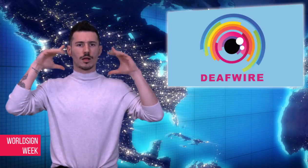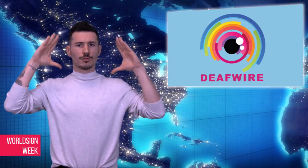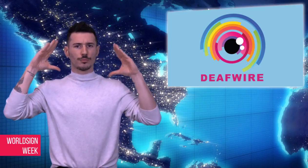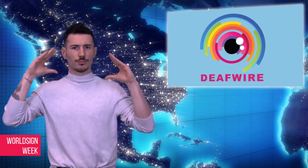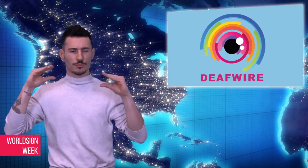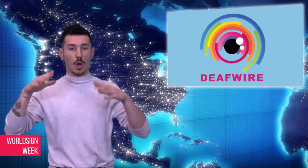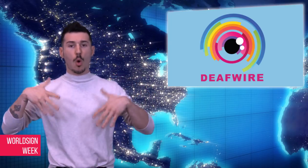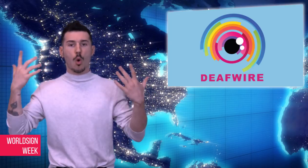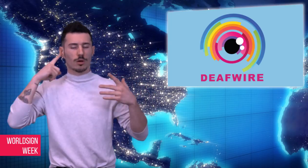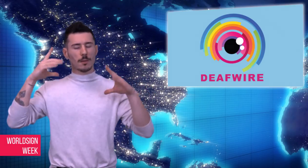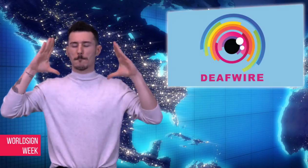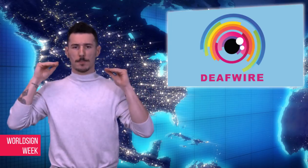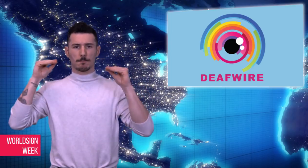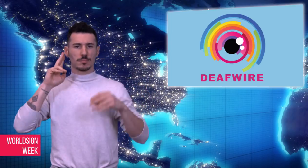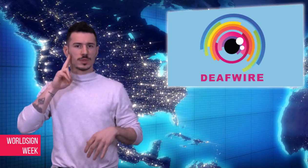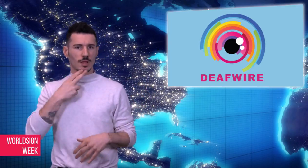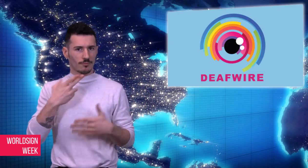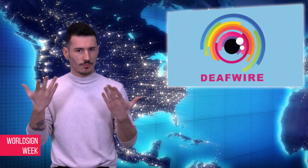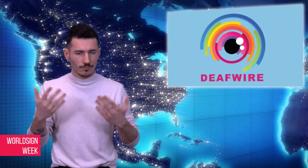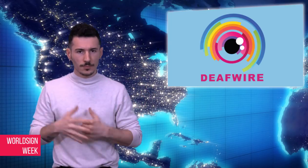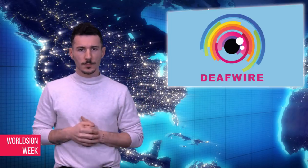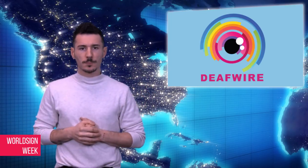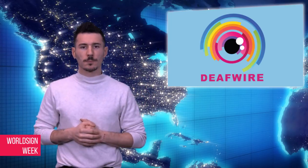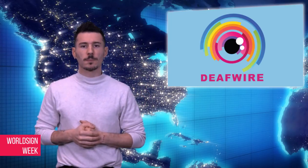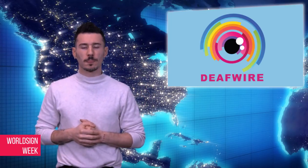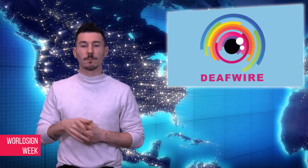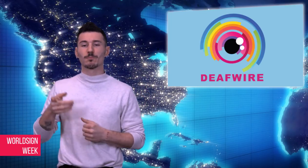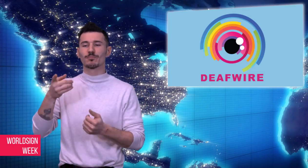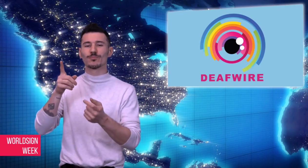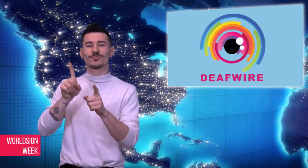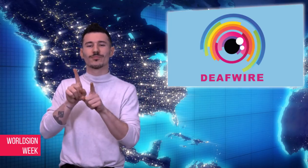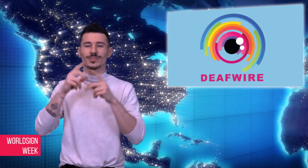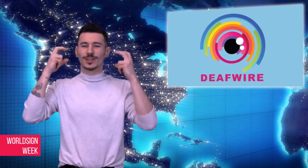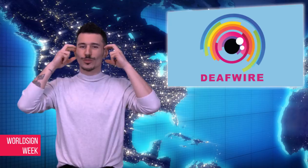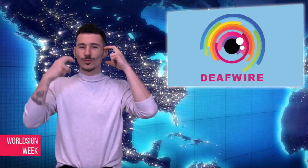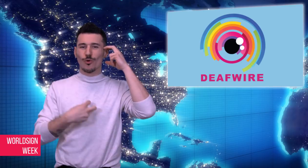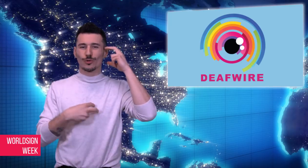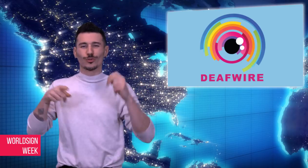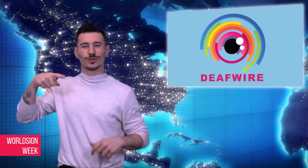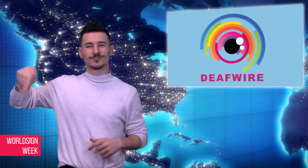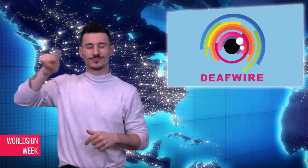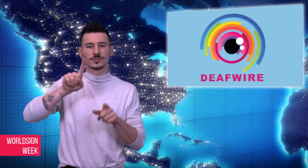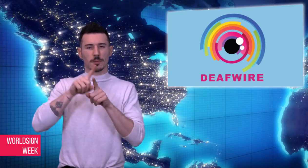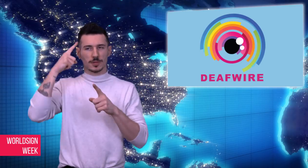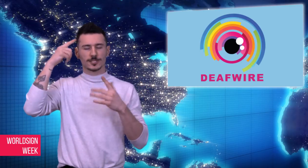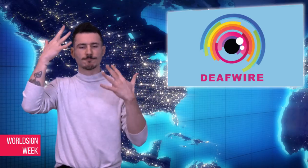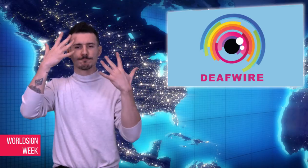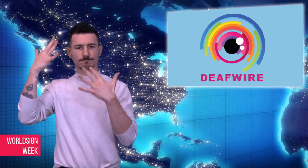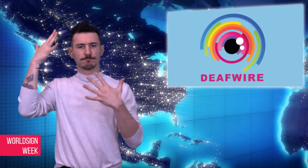in the ear but this hasn’t been proven